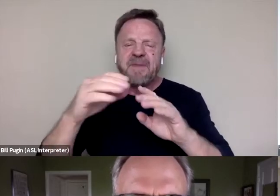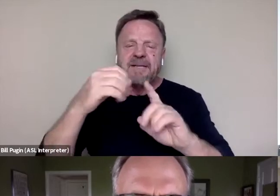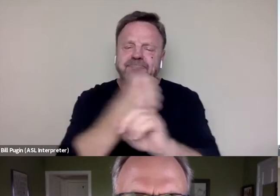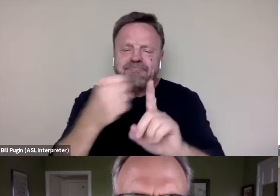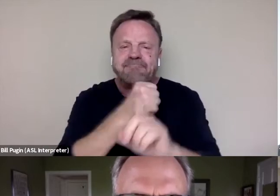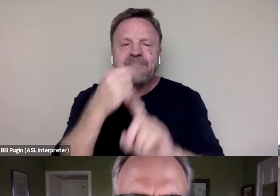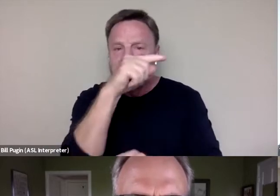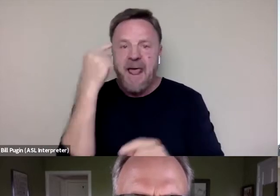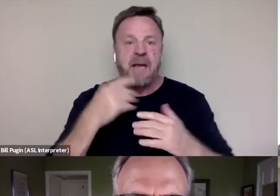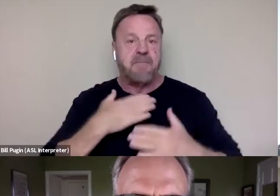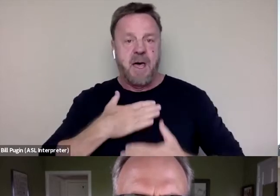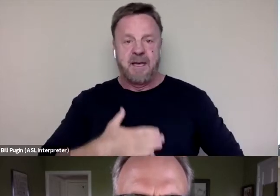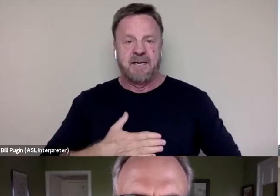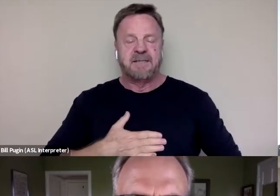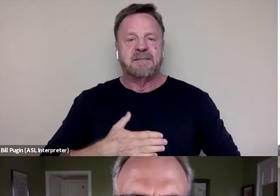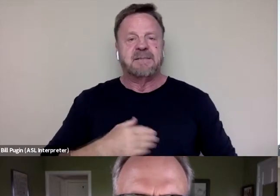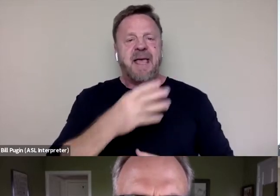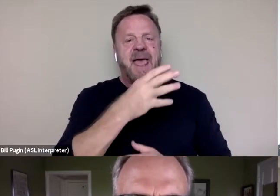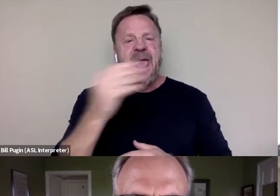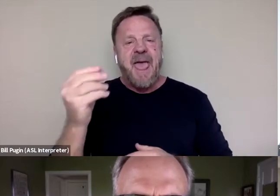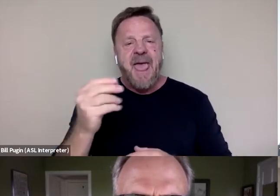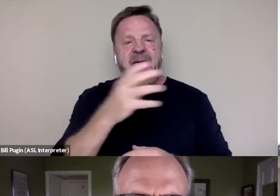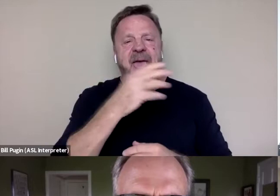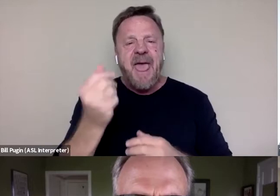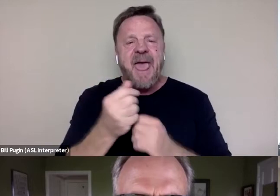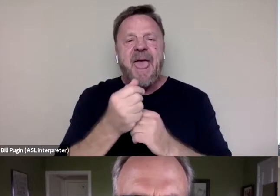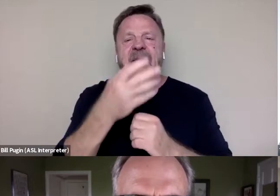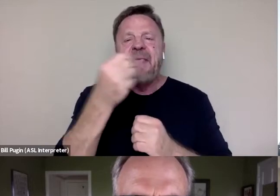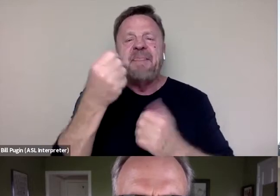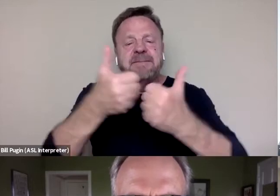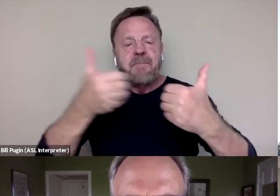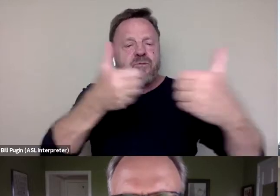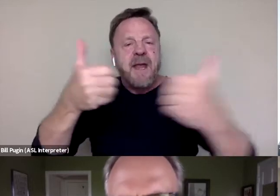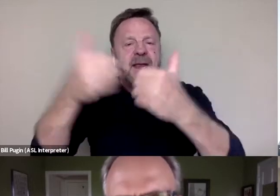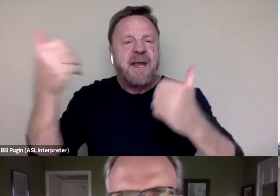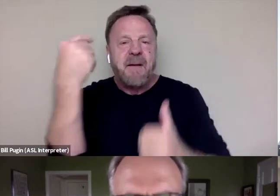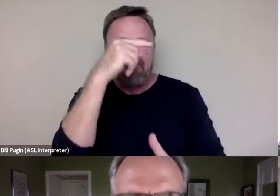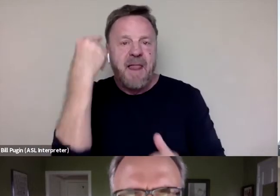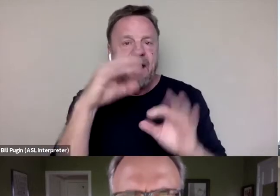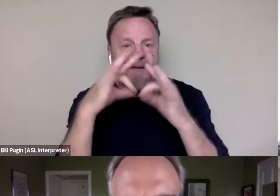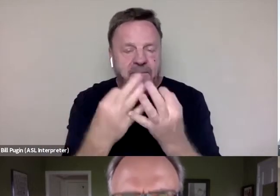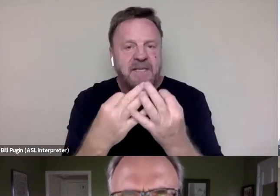and also the dismantling of black families and black male-female relationships